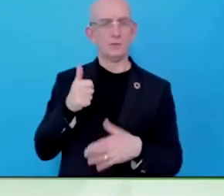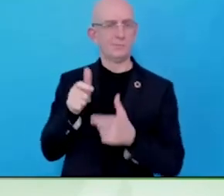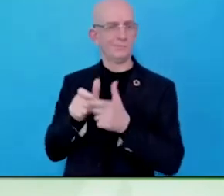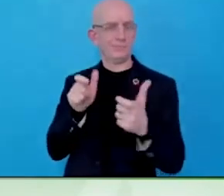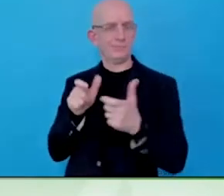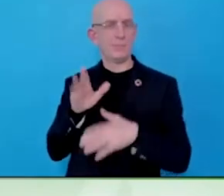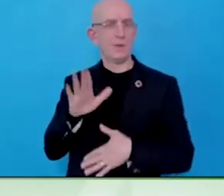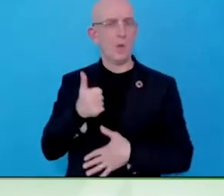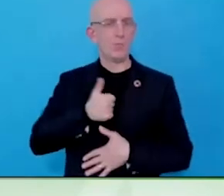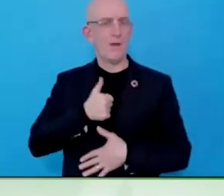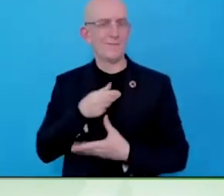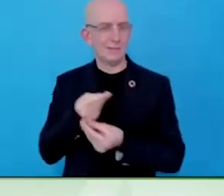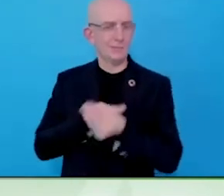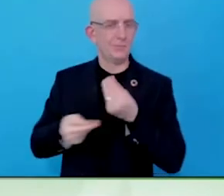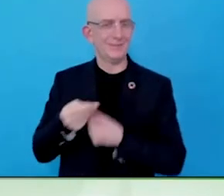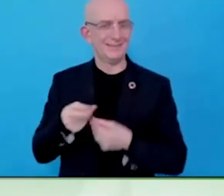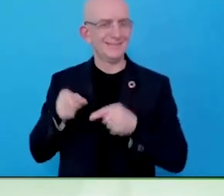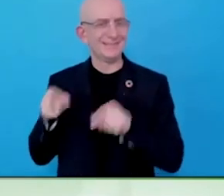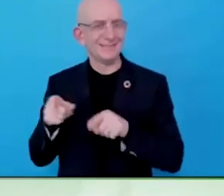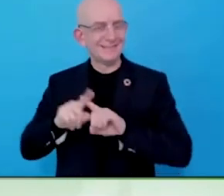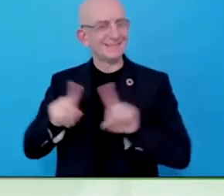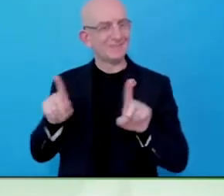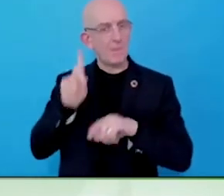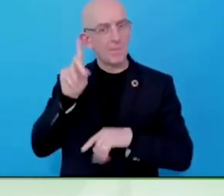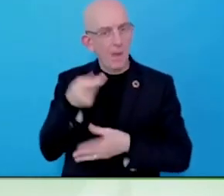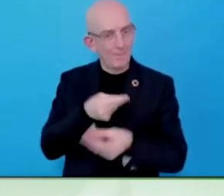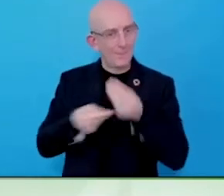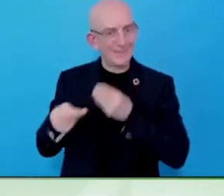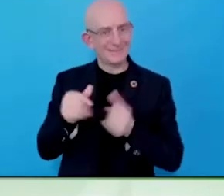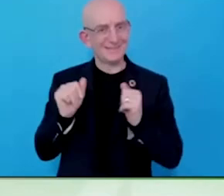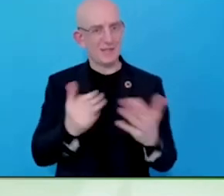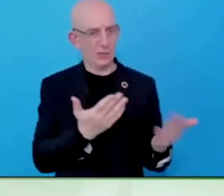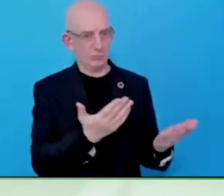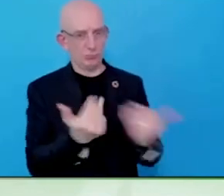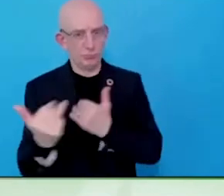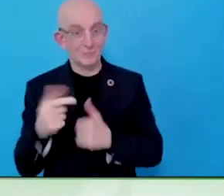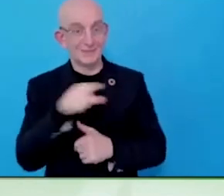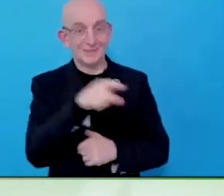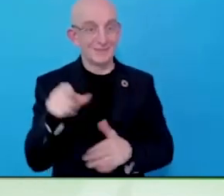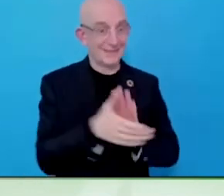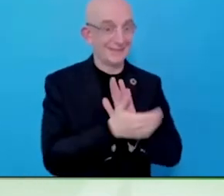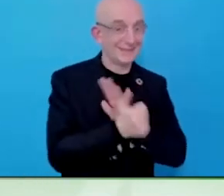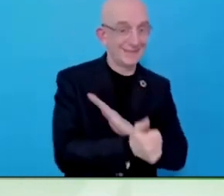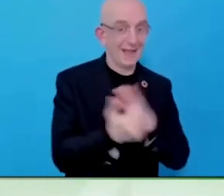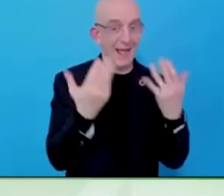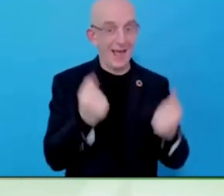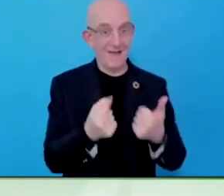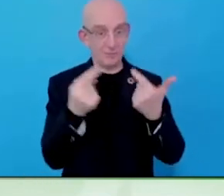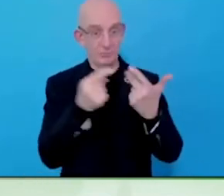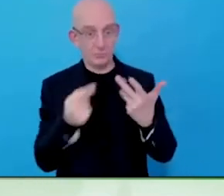people at the world of work in general, the supply of talent and hope they magically find a vacancy at the end of the trail.